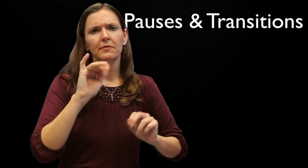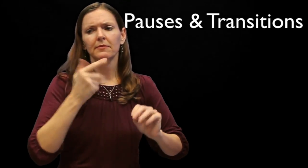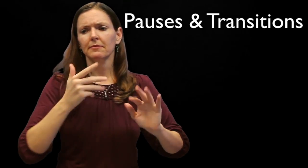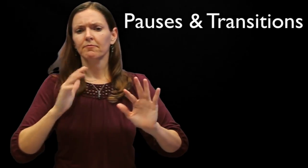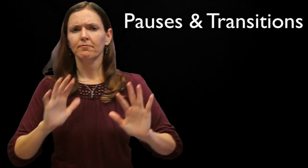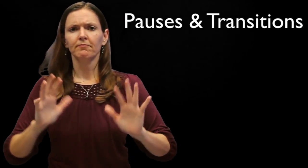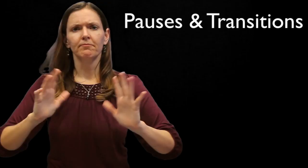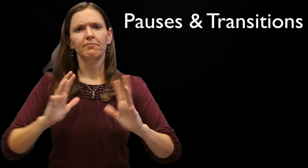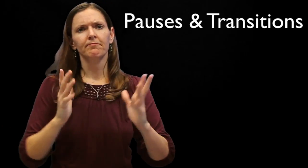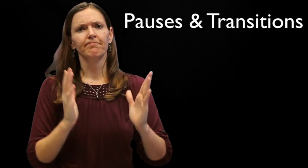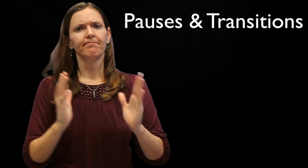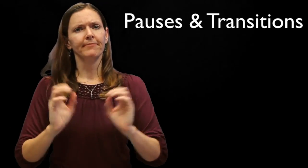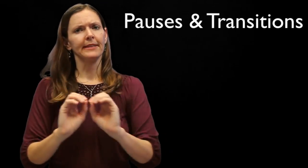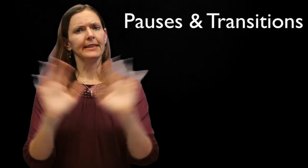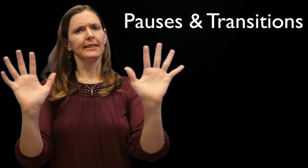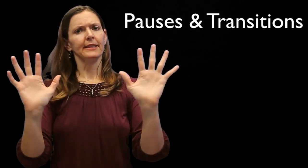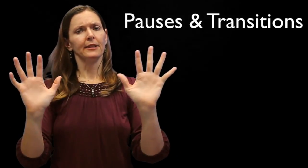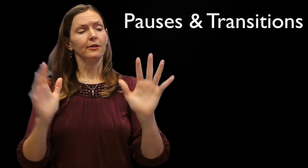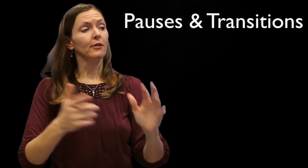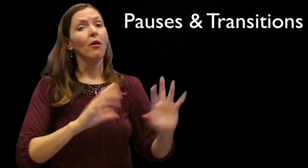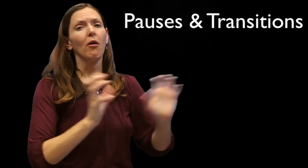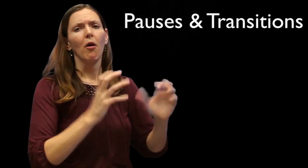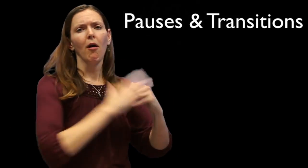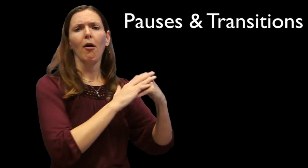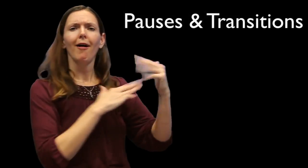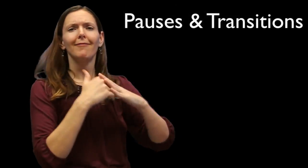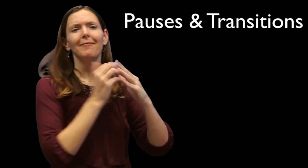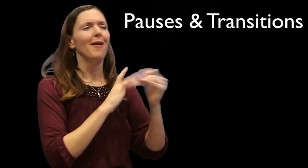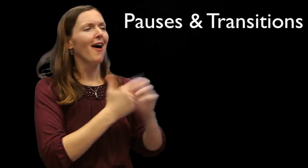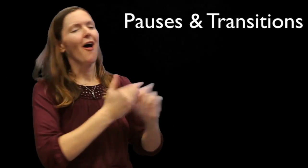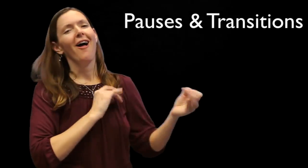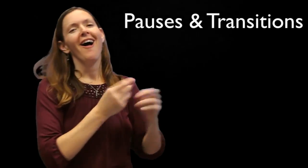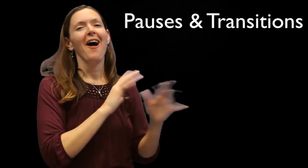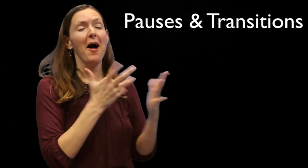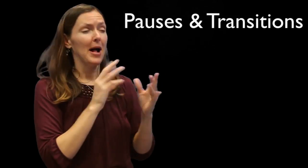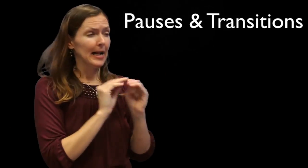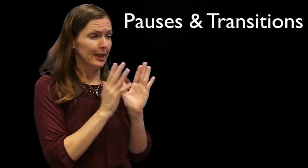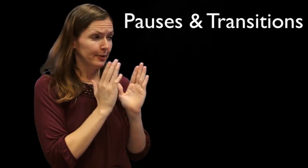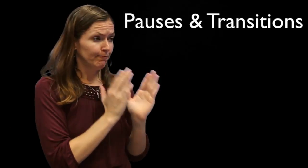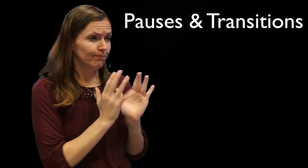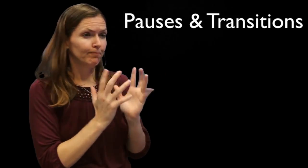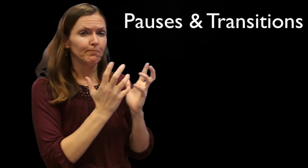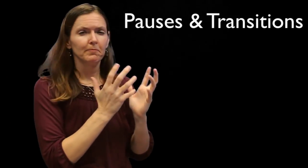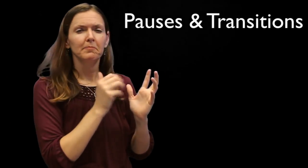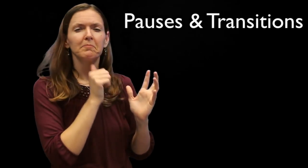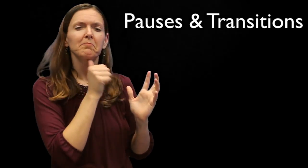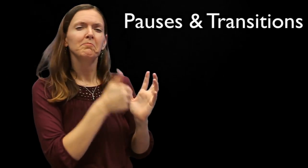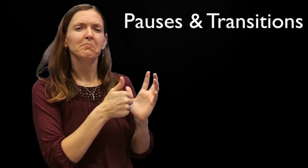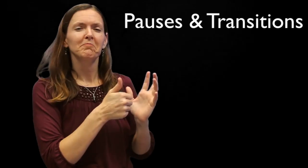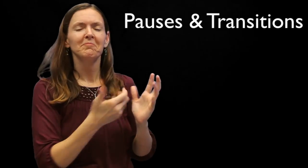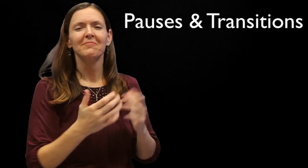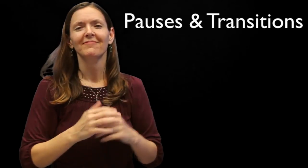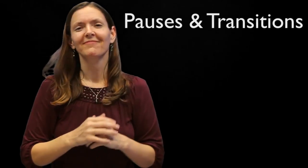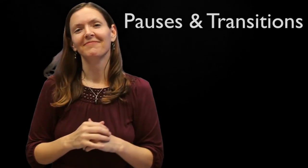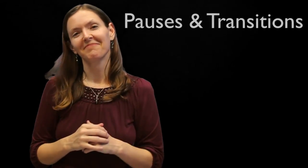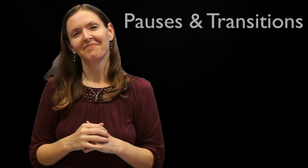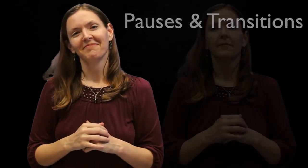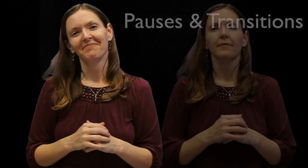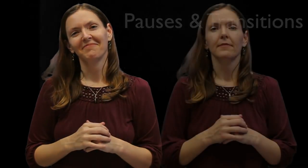and pausing. Conversations include tremendous amounts of overlapping and turn-taking, unlike academic discourses and the noticeable pausing and transitions.